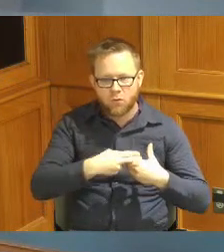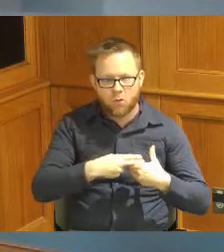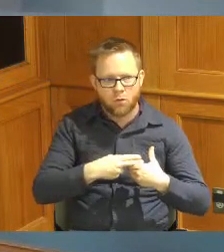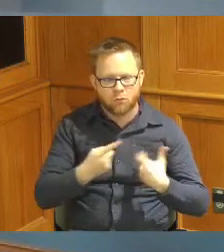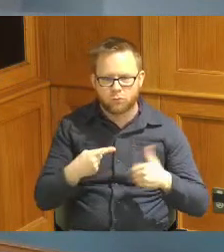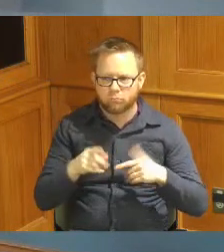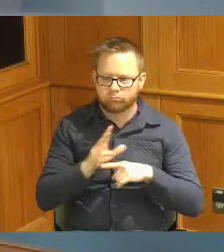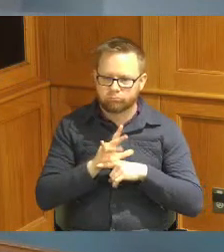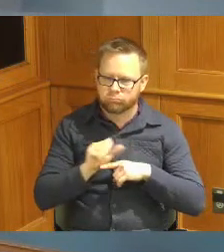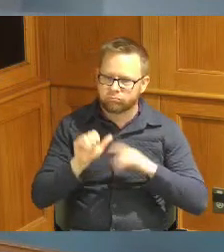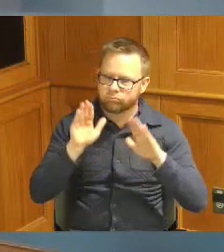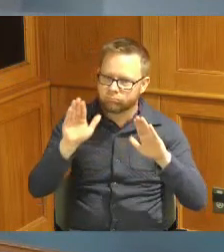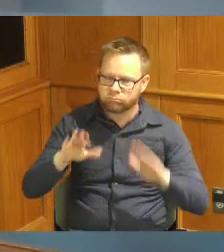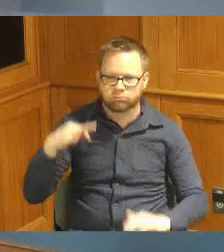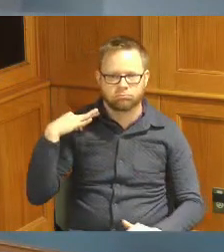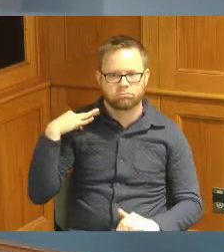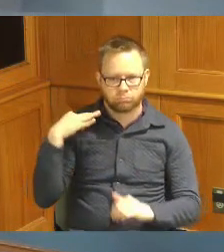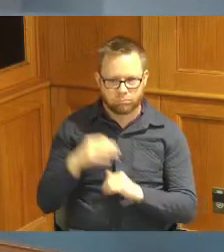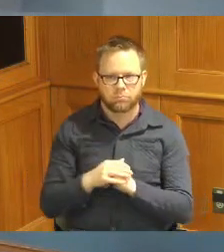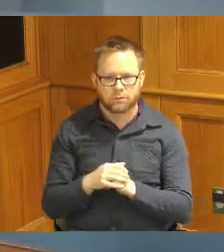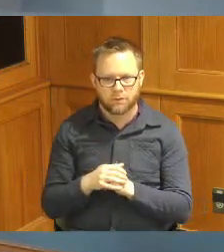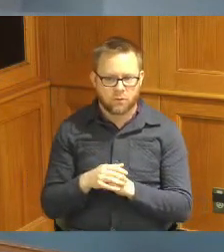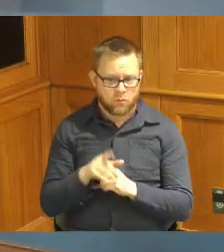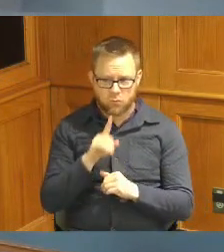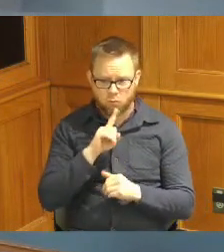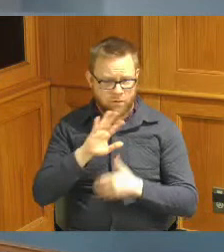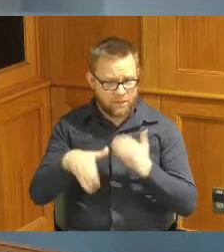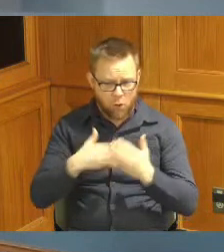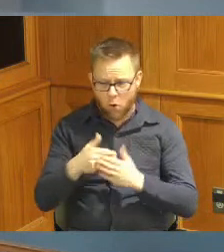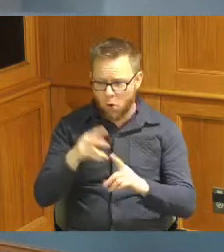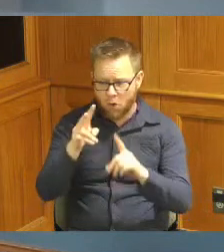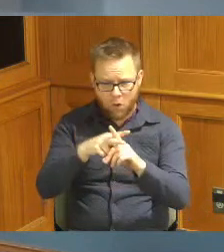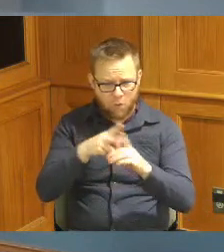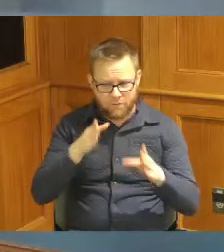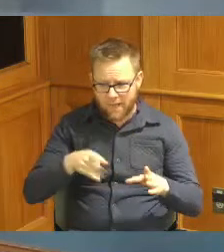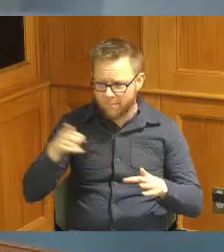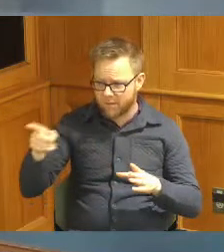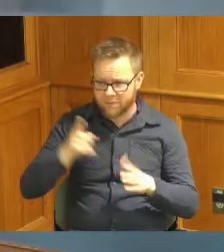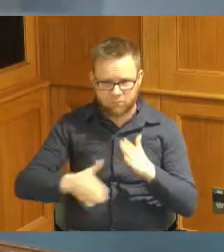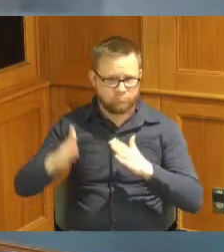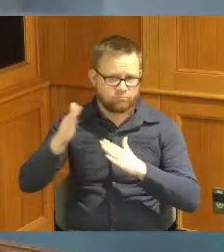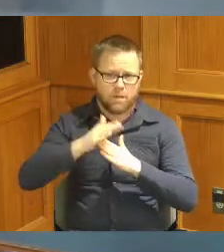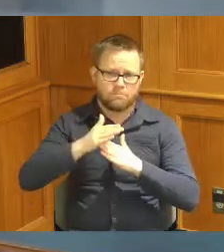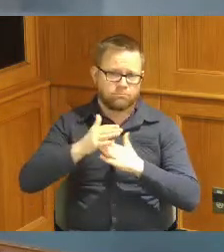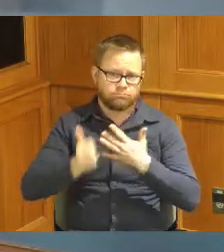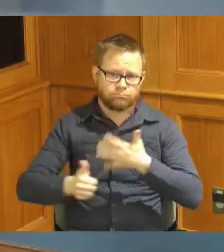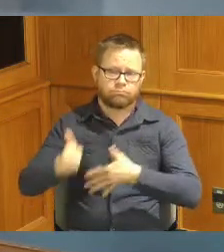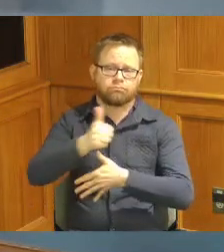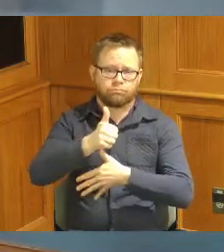exceptional candidate and led the pack in terms of competing for that position and so we've had some